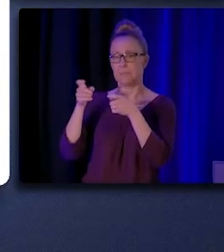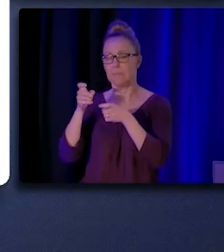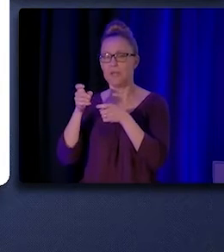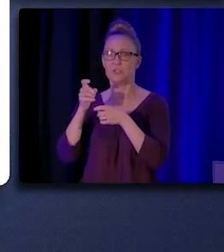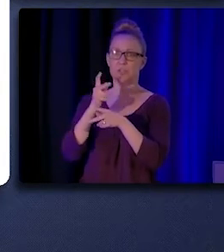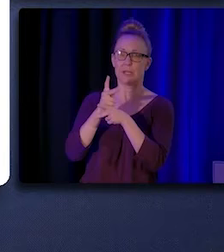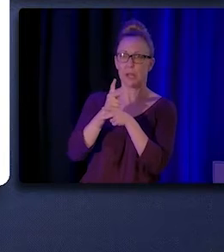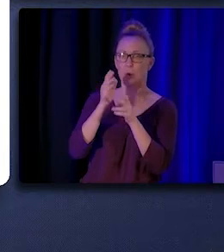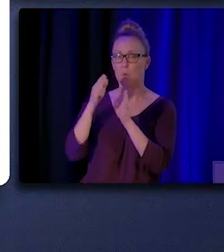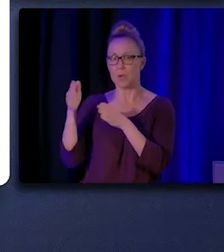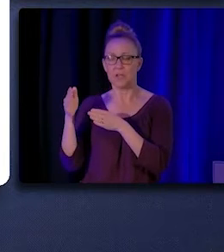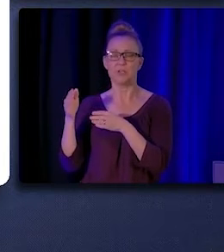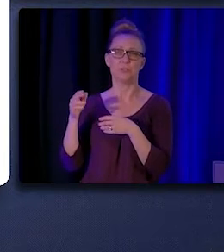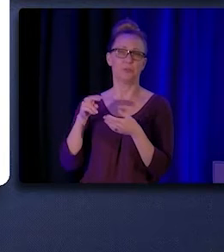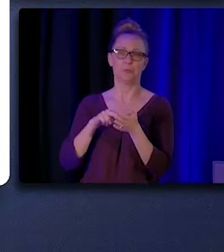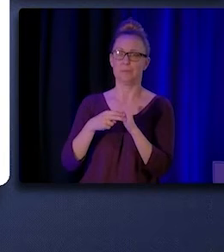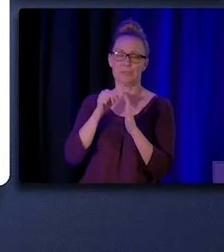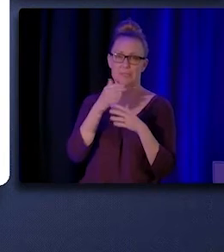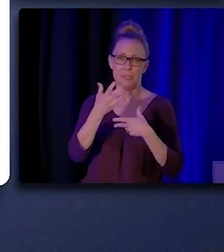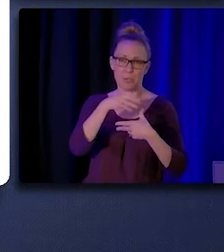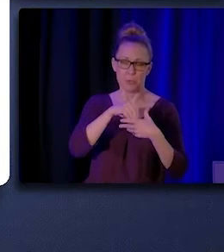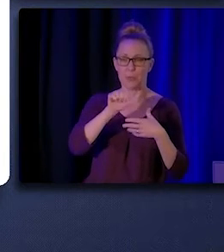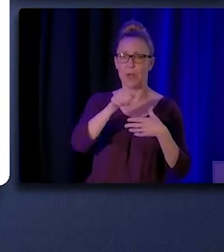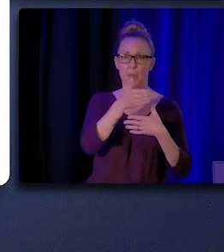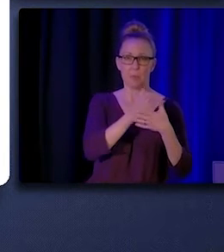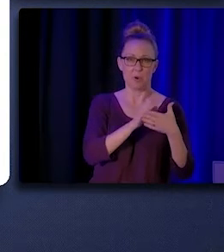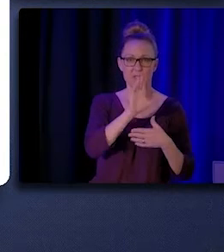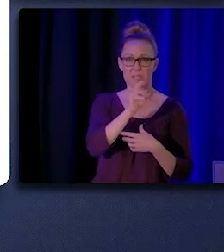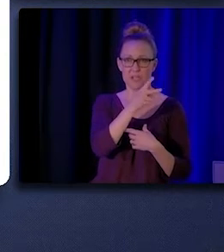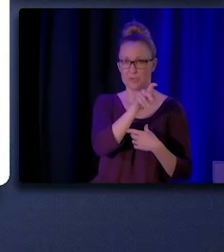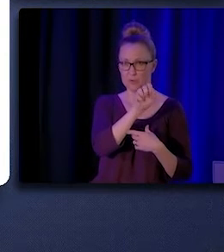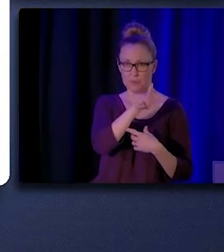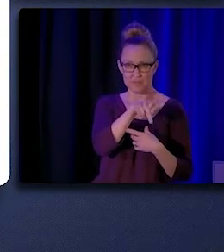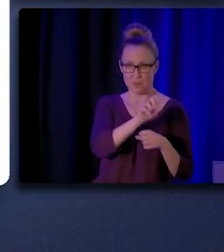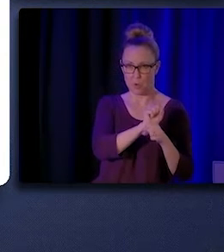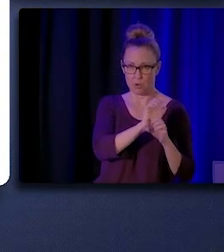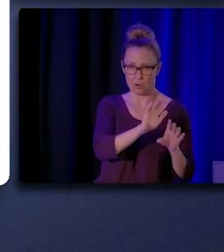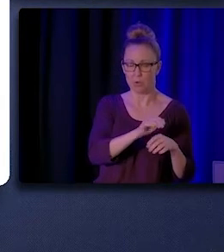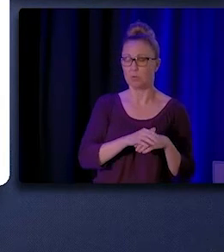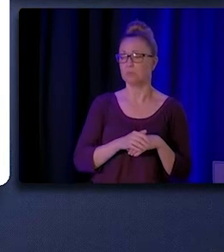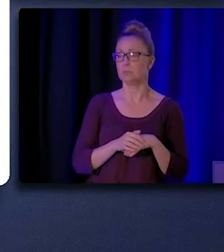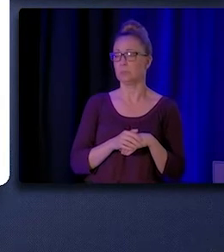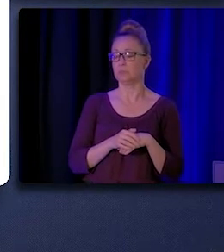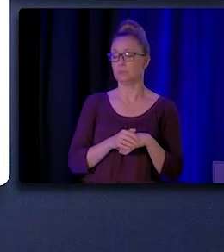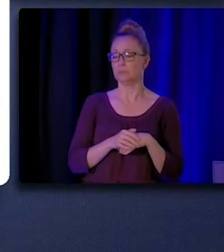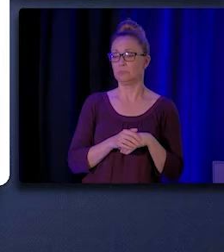which would not include other aspects of CHW/P work, and potentially the idea